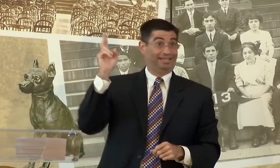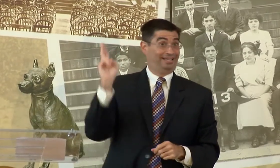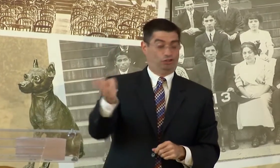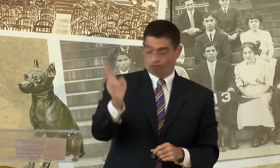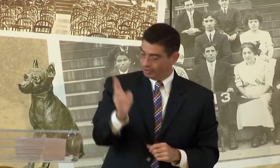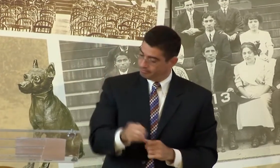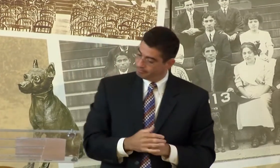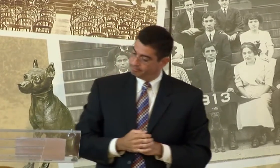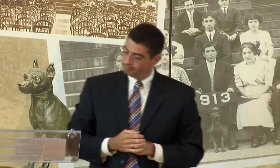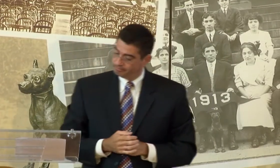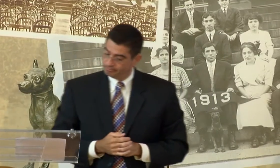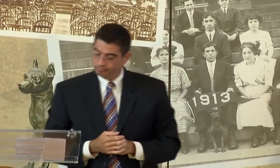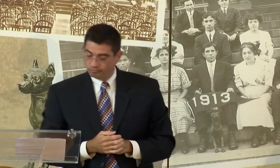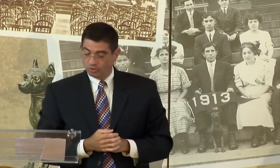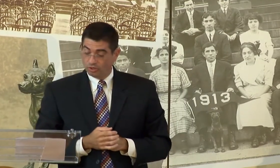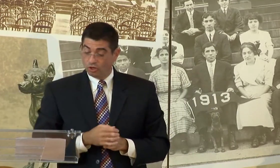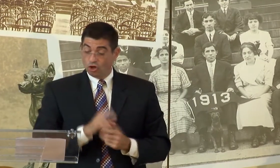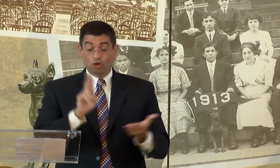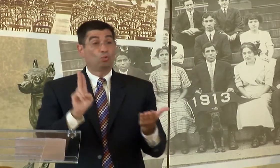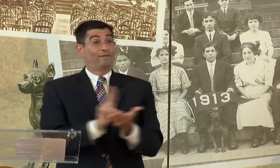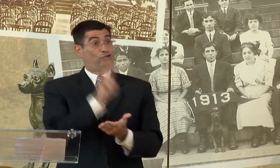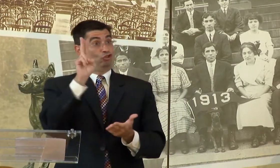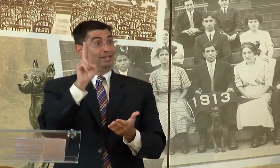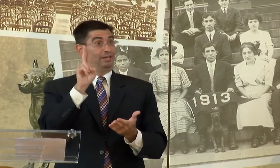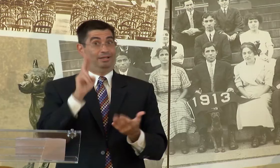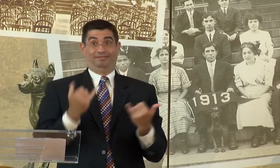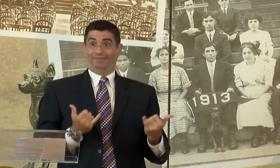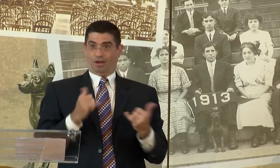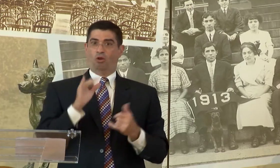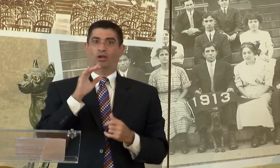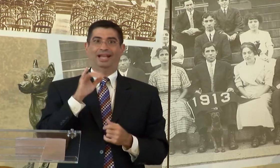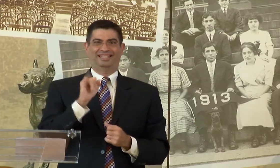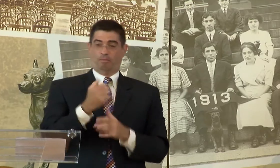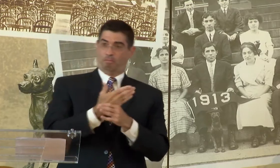GALLAUDET'S HISTORY.